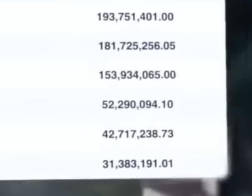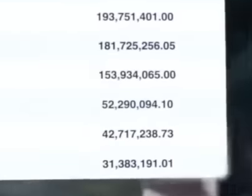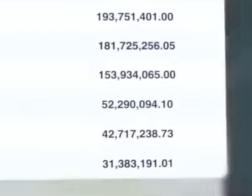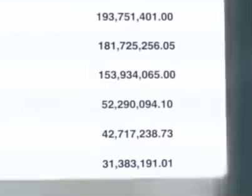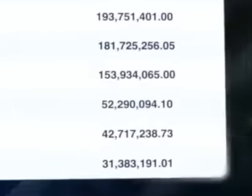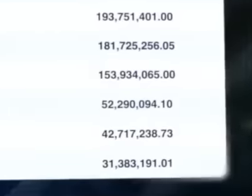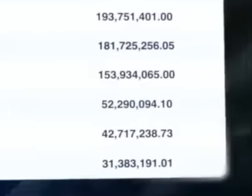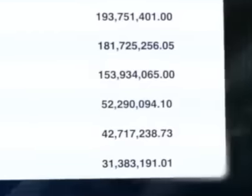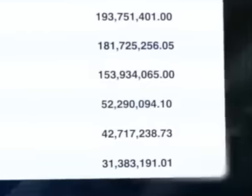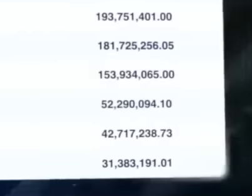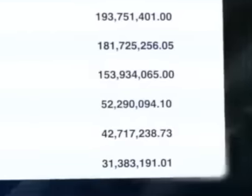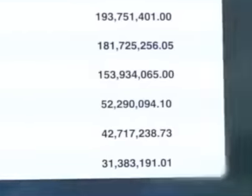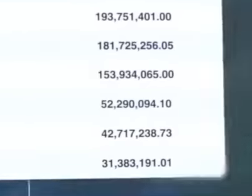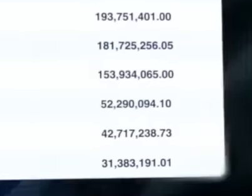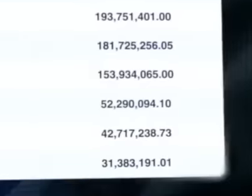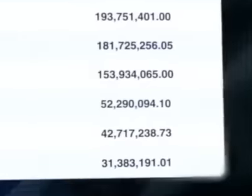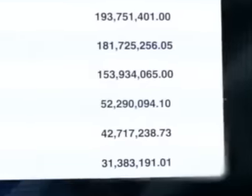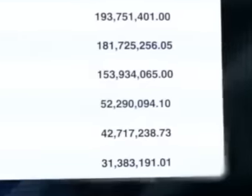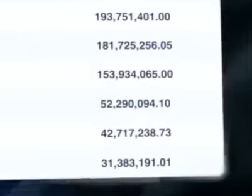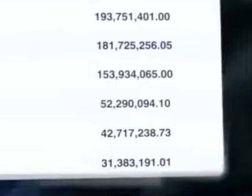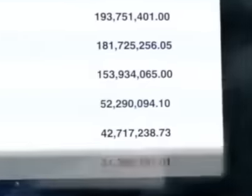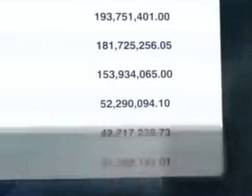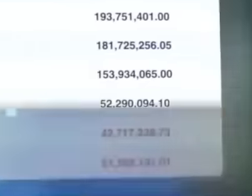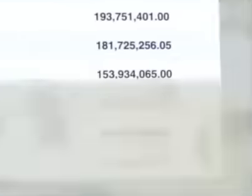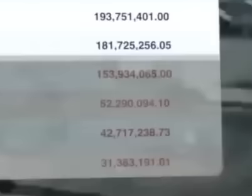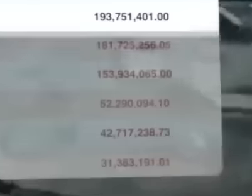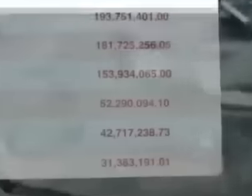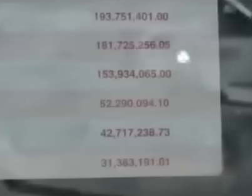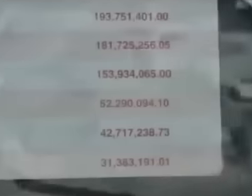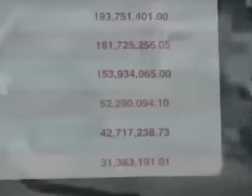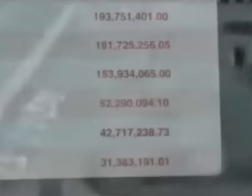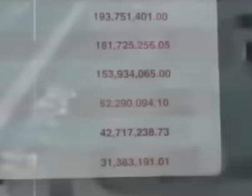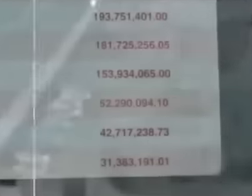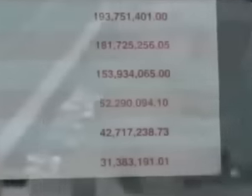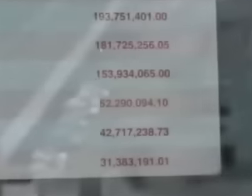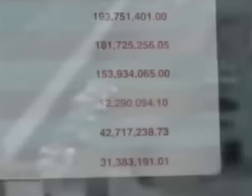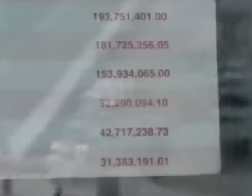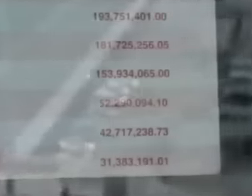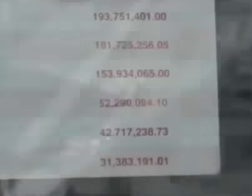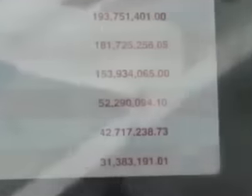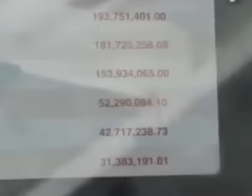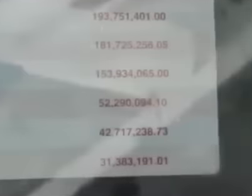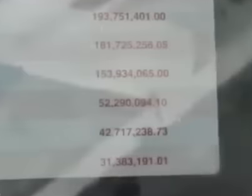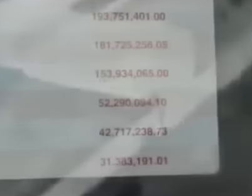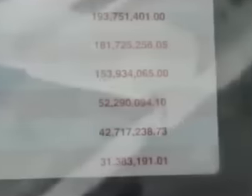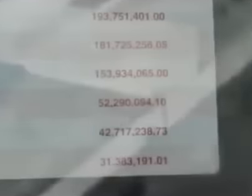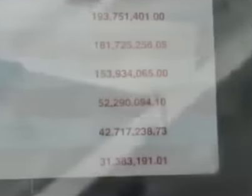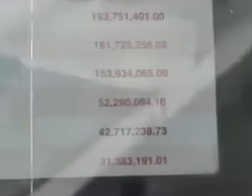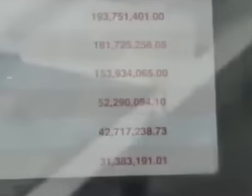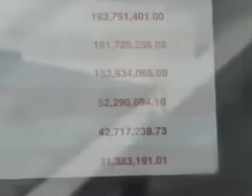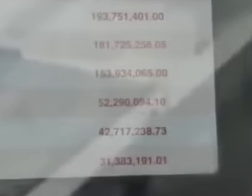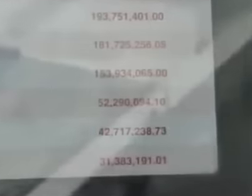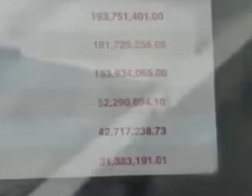37 of the budget, the second most benefited company was tradeco infrastructure, which